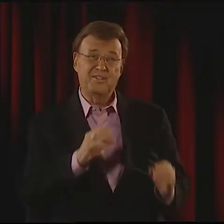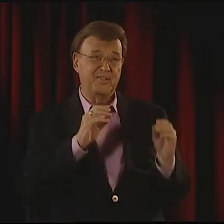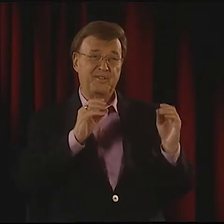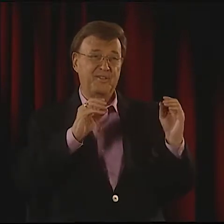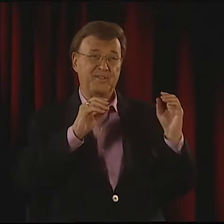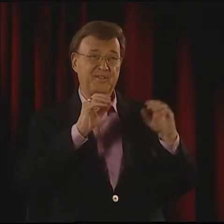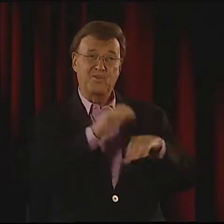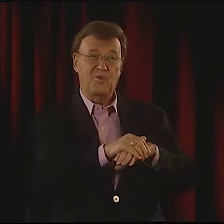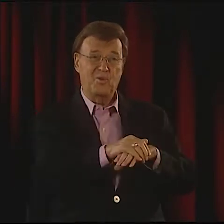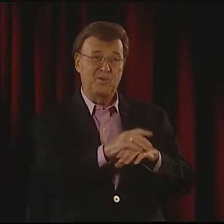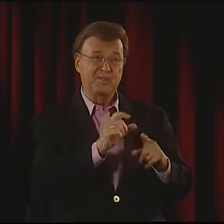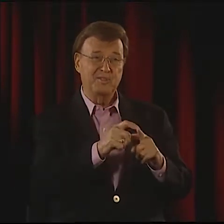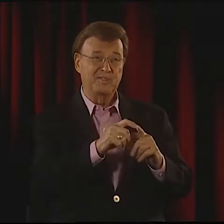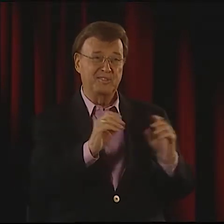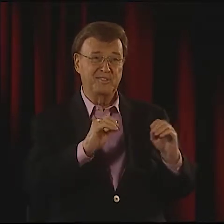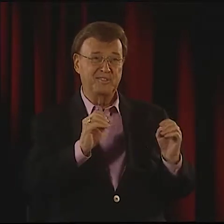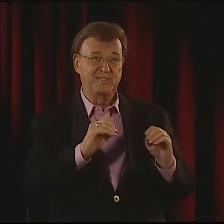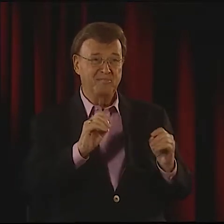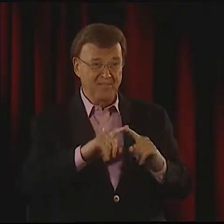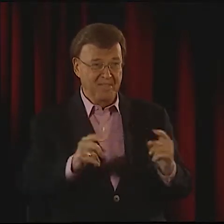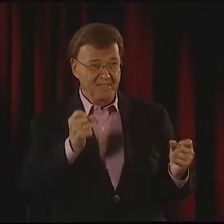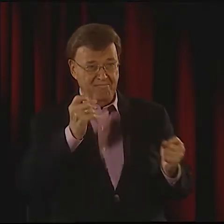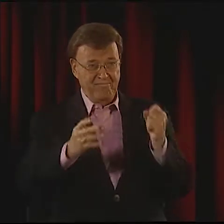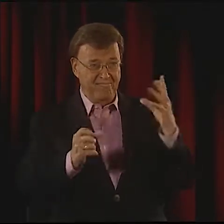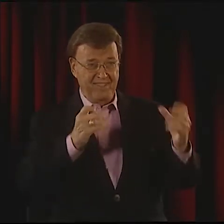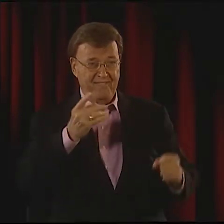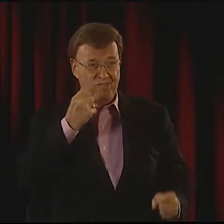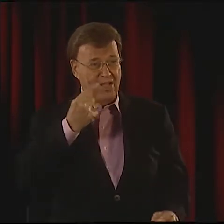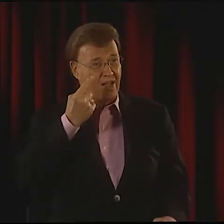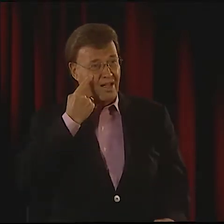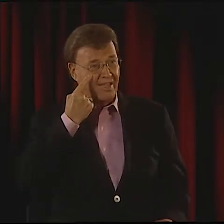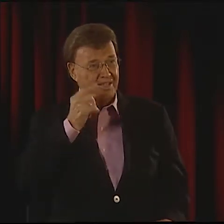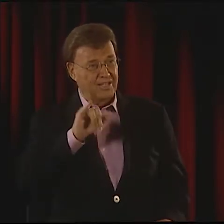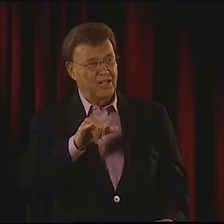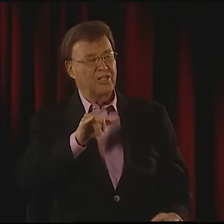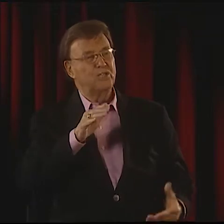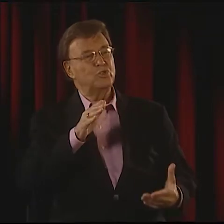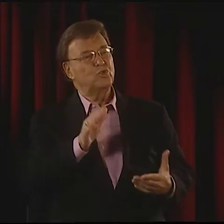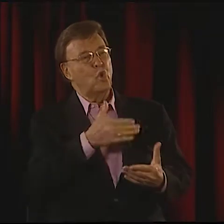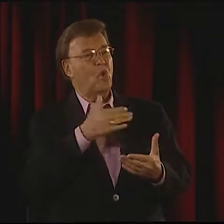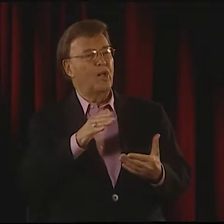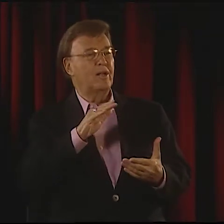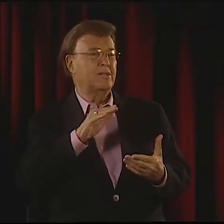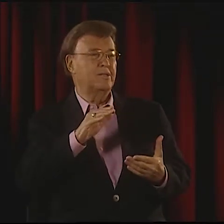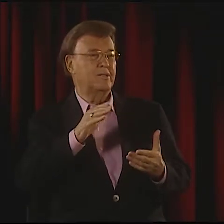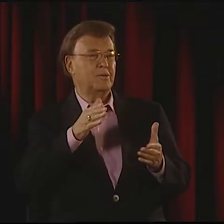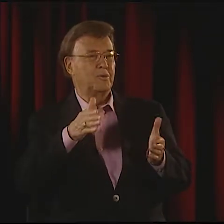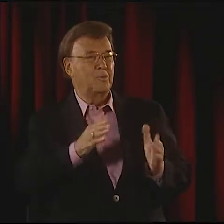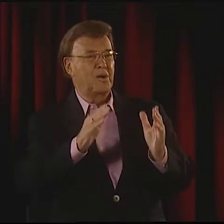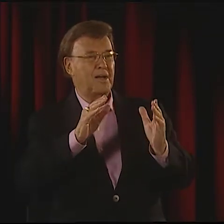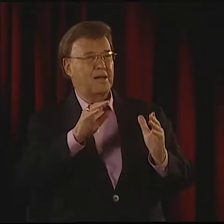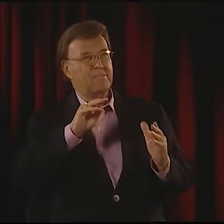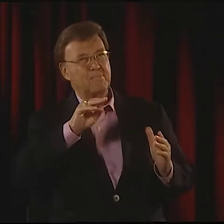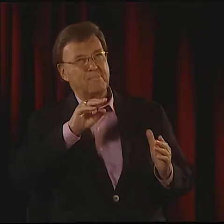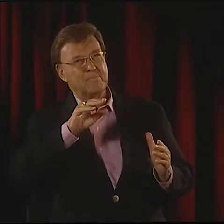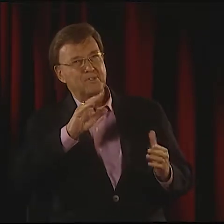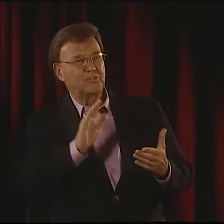GET READY TO ENJOY THE RIDE. THESE ARE NO ENGLISH WORDS IN THAT, JUST ALL SIGNS FOR THE EYE,